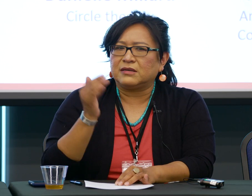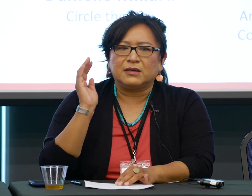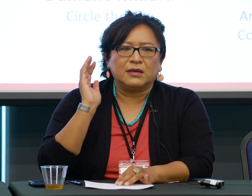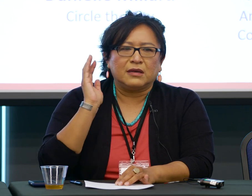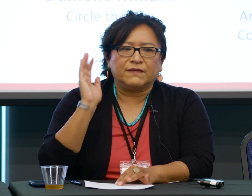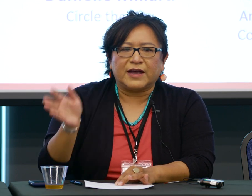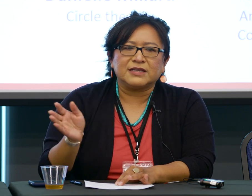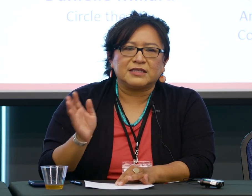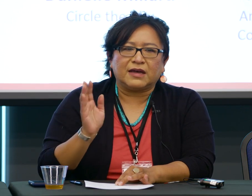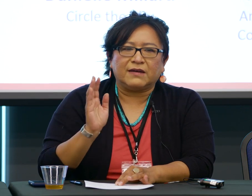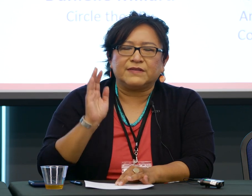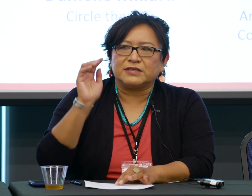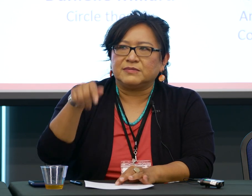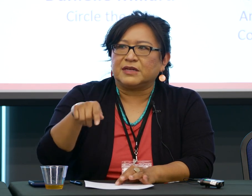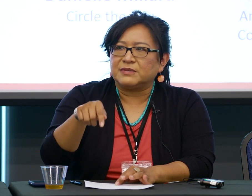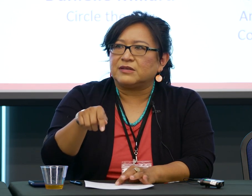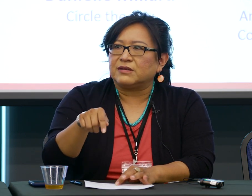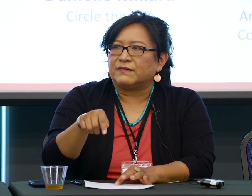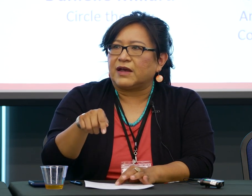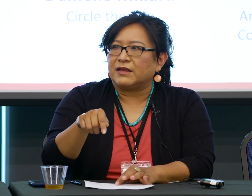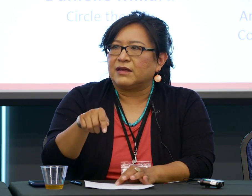Flagstaff, and sometimes here in the Valley.